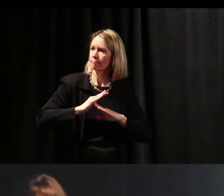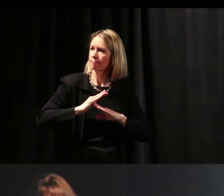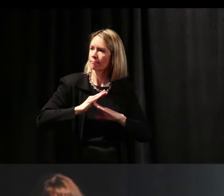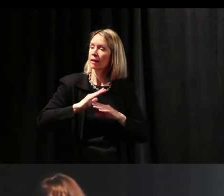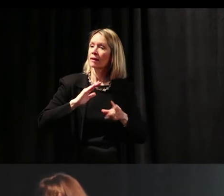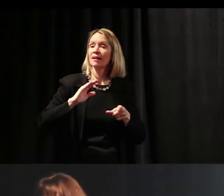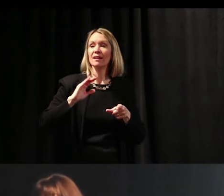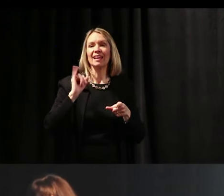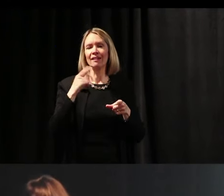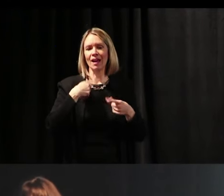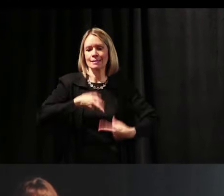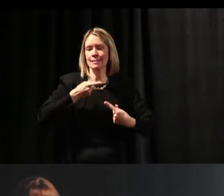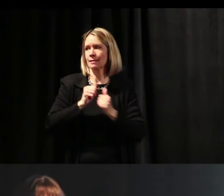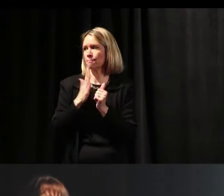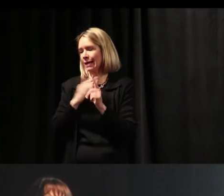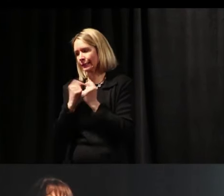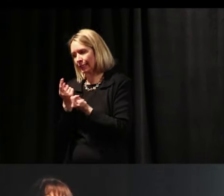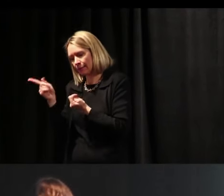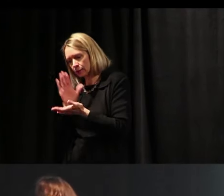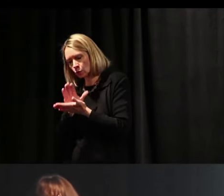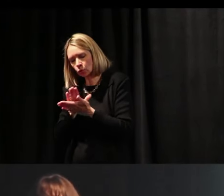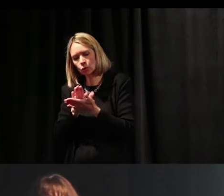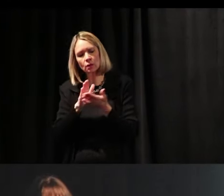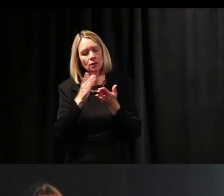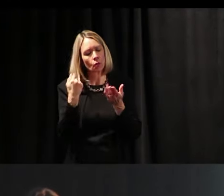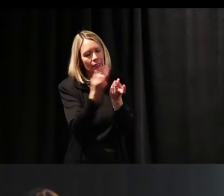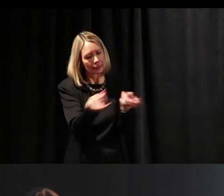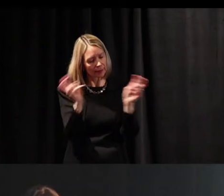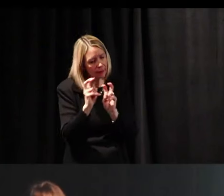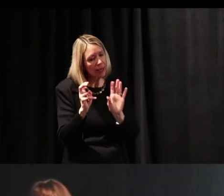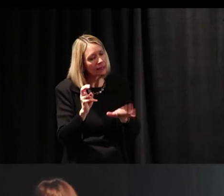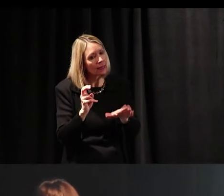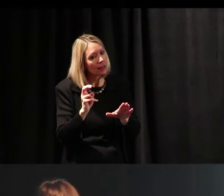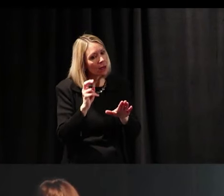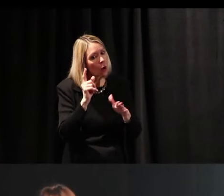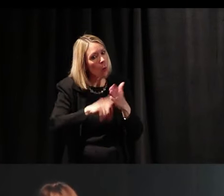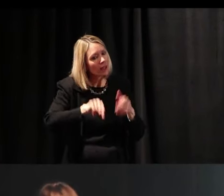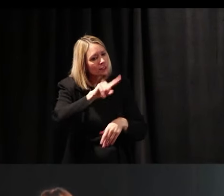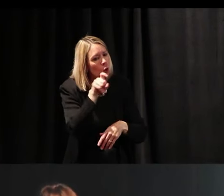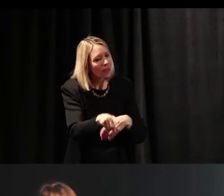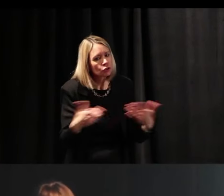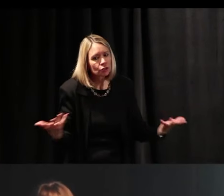When I have a problem with my team at school, we'd sit down and I'd say, “What's the question?”